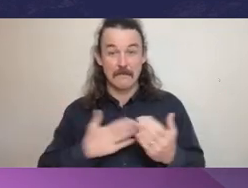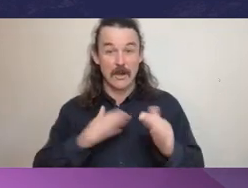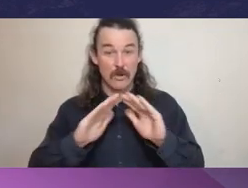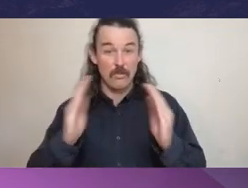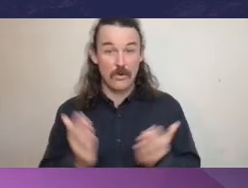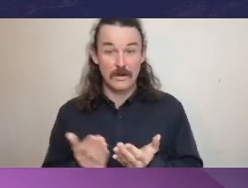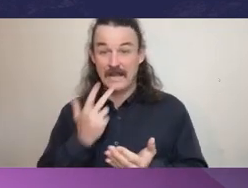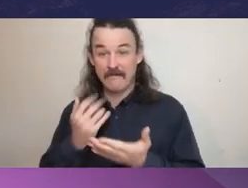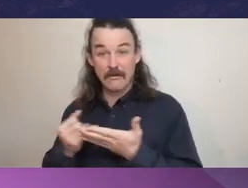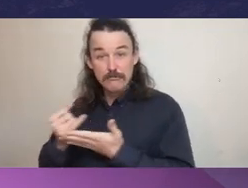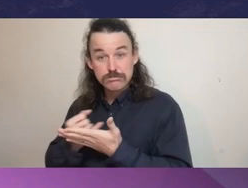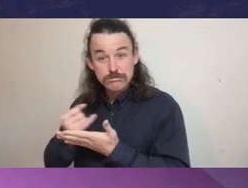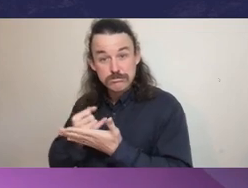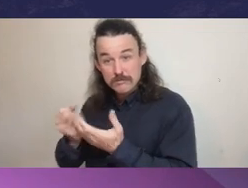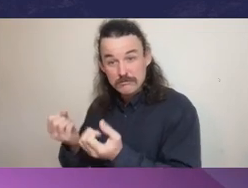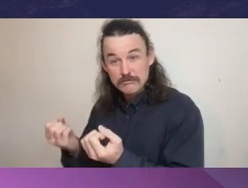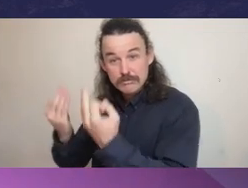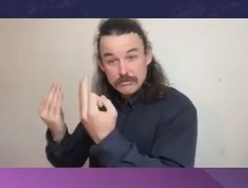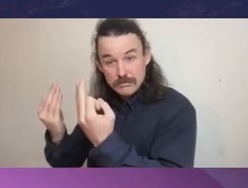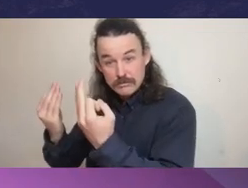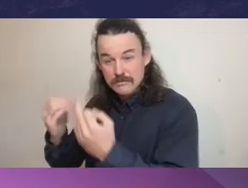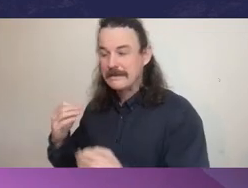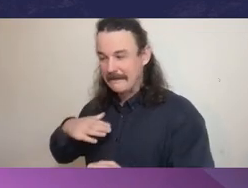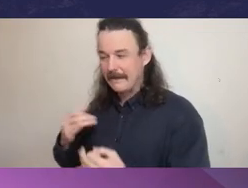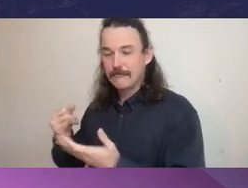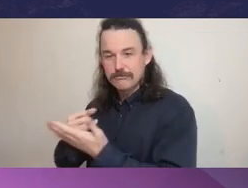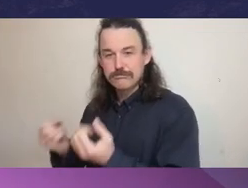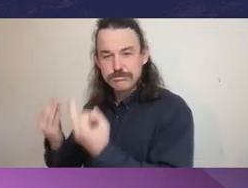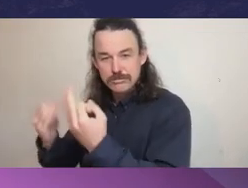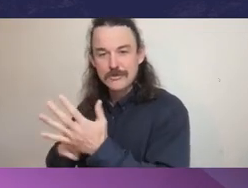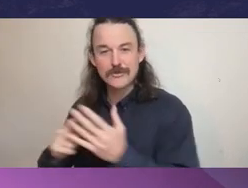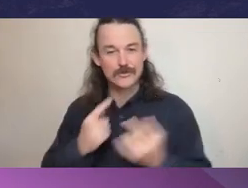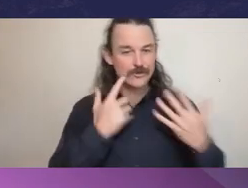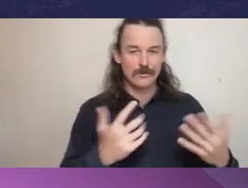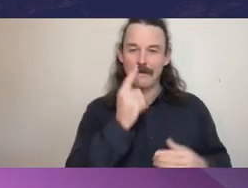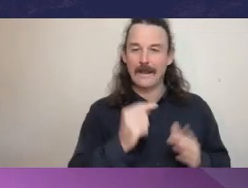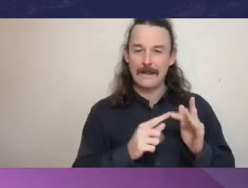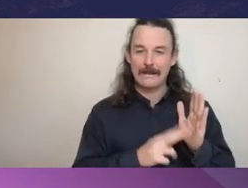is absolutely necessary to demonstrate integrity. But I see it actually as on a continuum